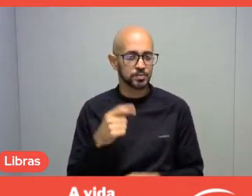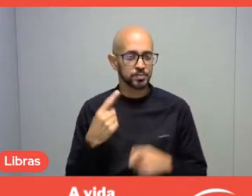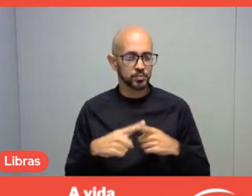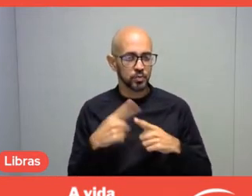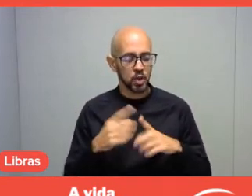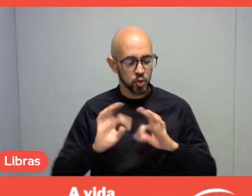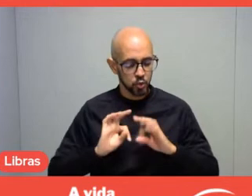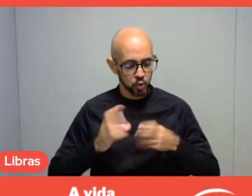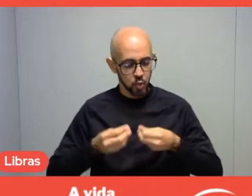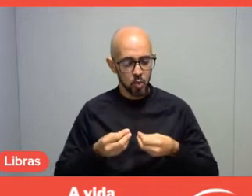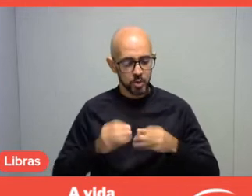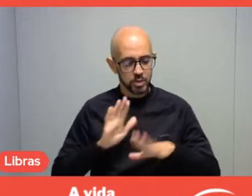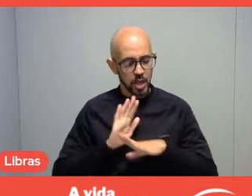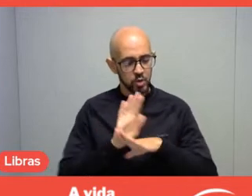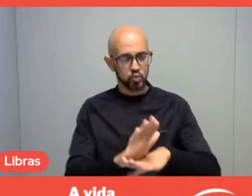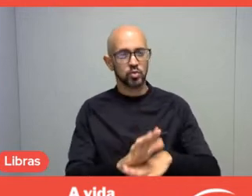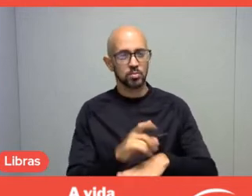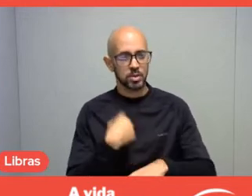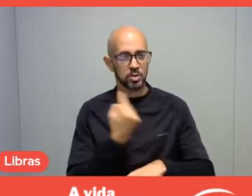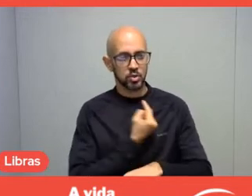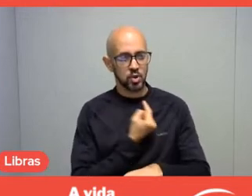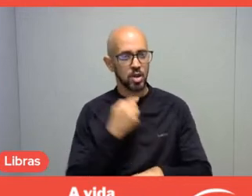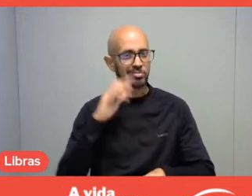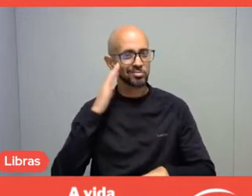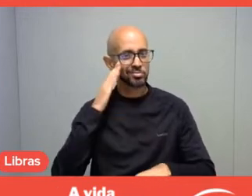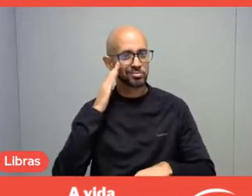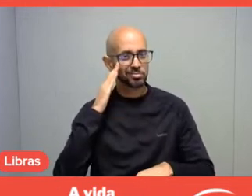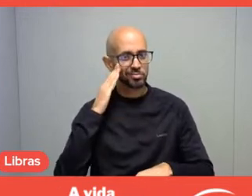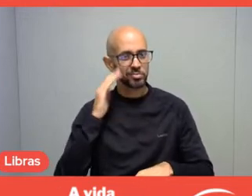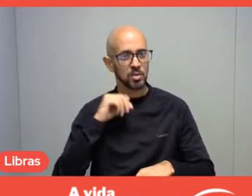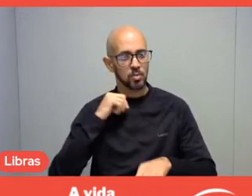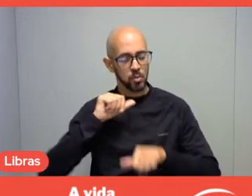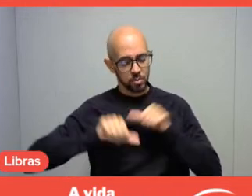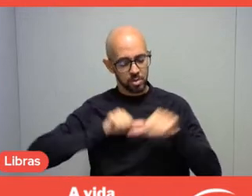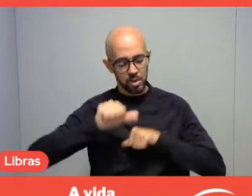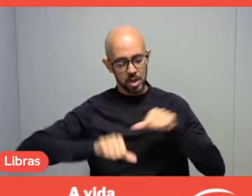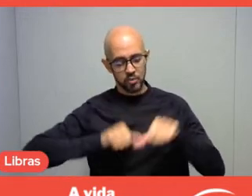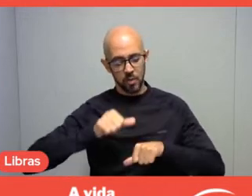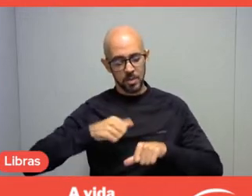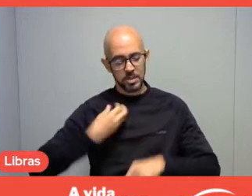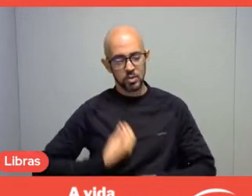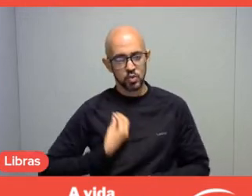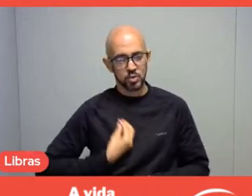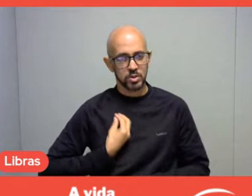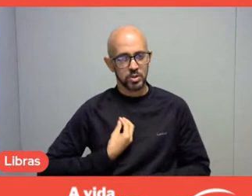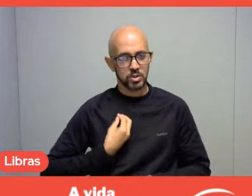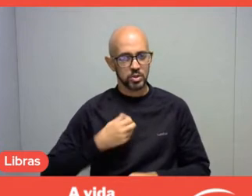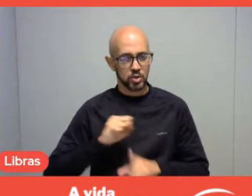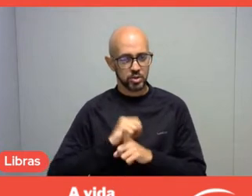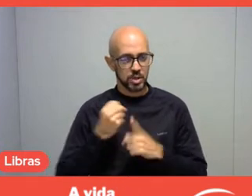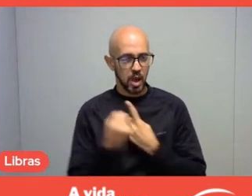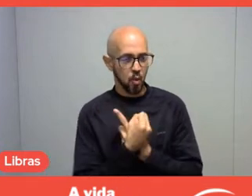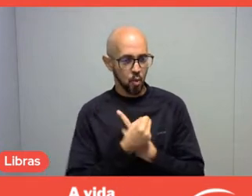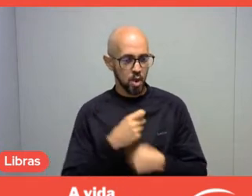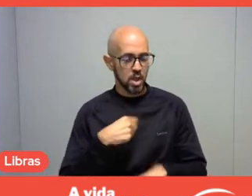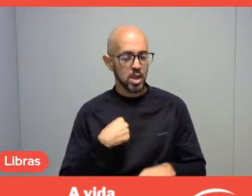what we understand as social transformation. And I particularly think that transformation